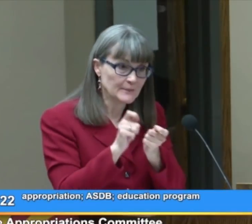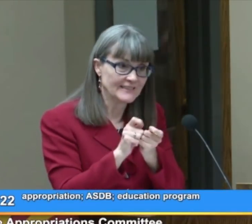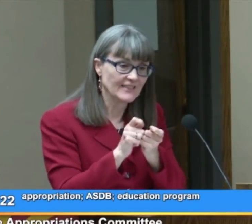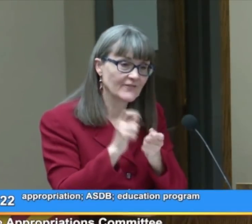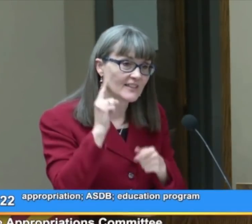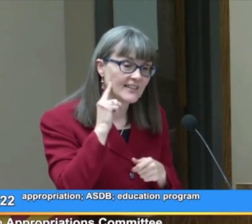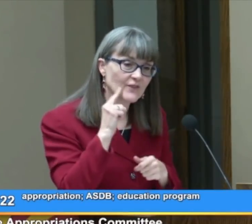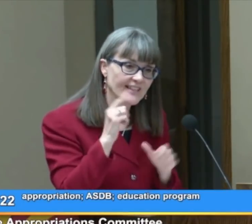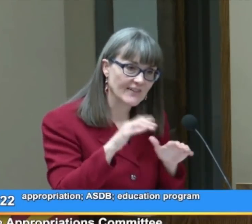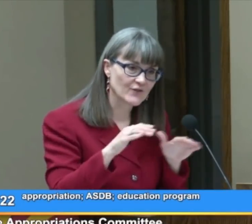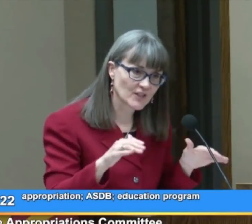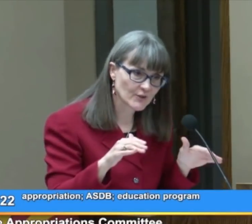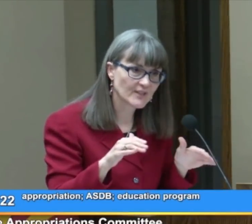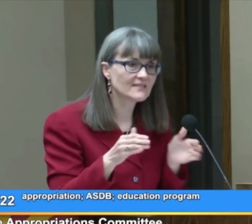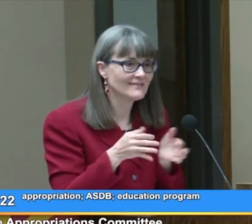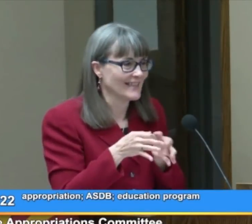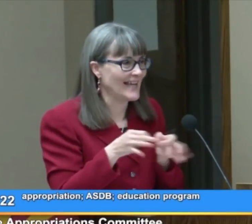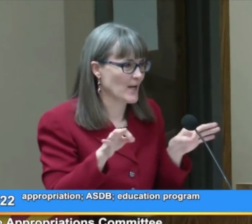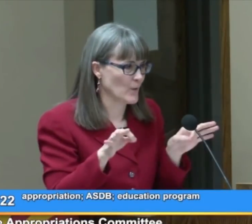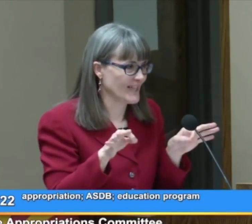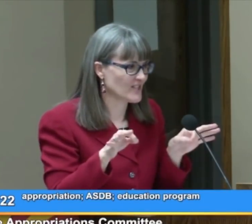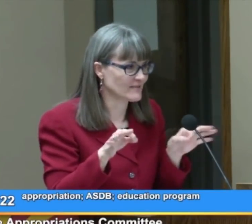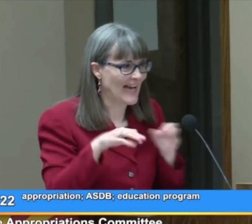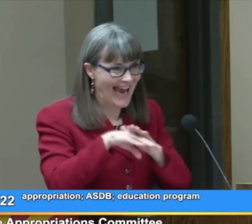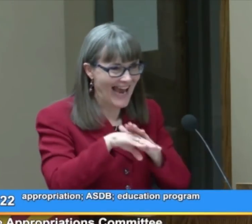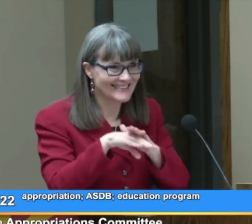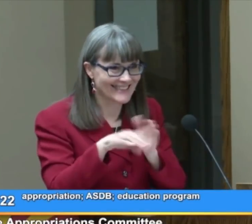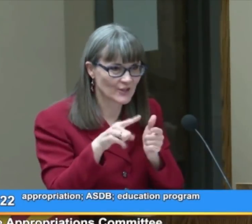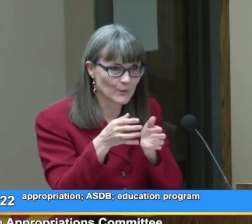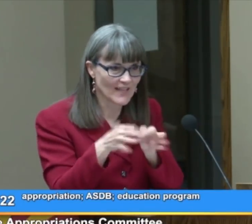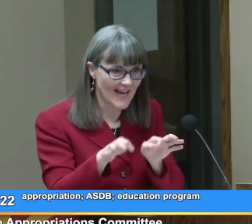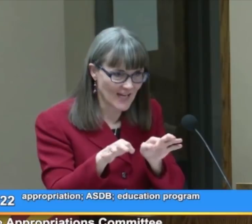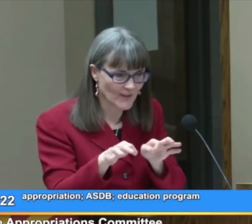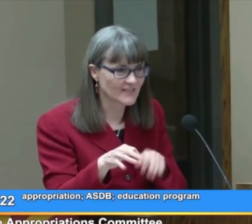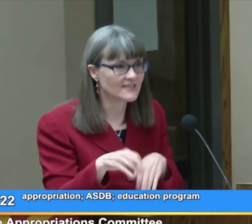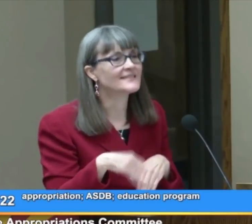Specifically, for deaf children, language; access to language.